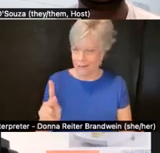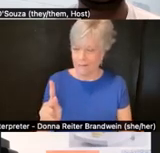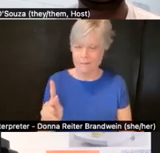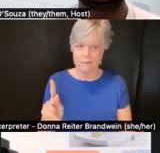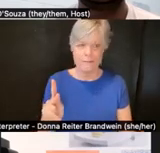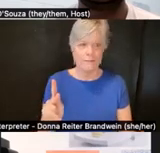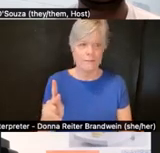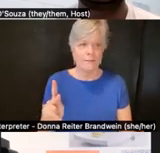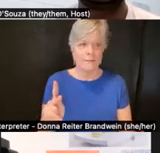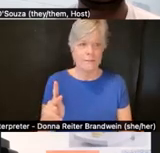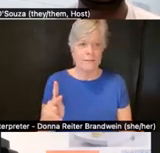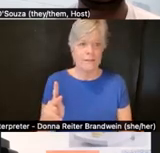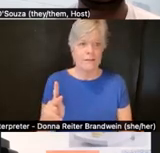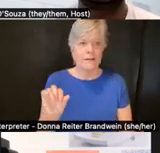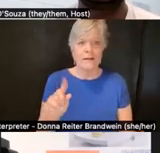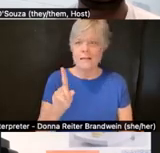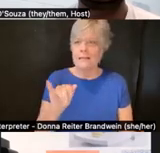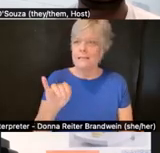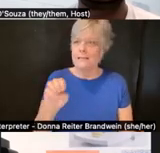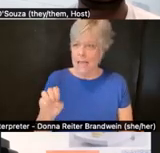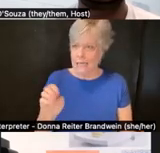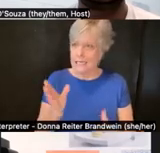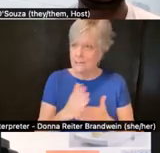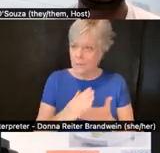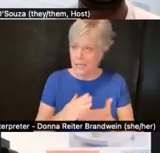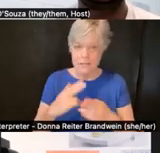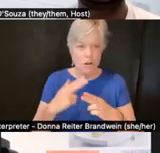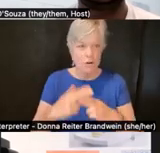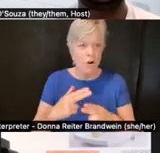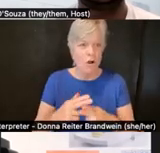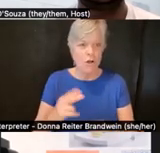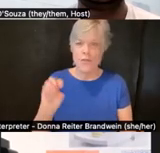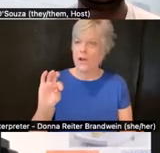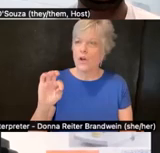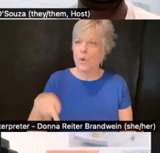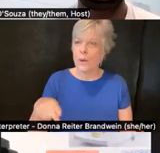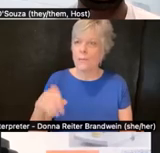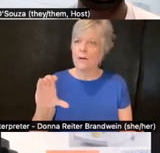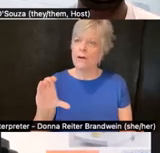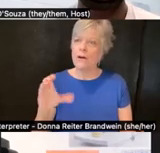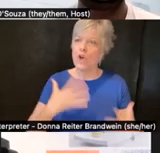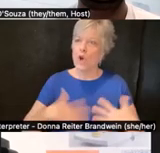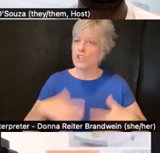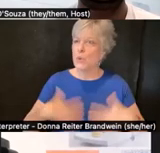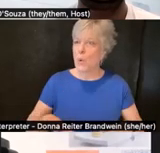So Sandie's piece called "The Crip Couture Manifesto" is actually read by me.